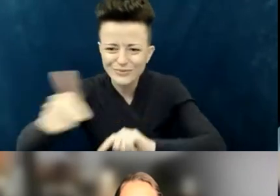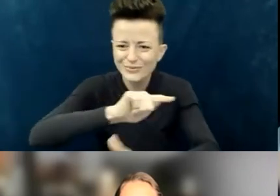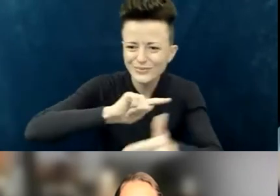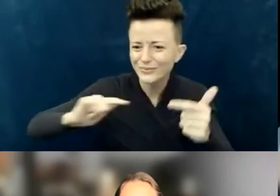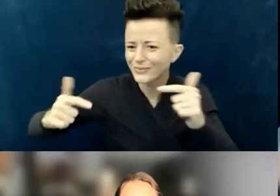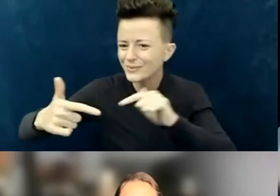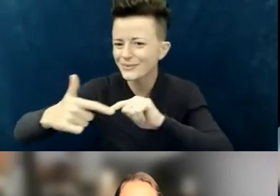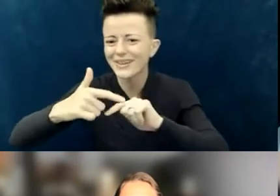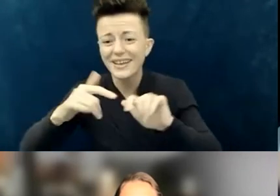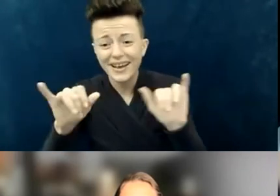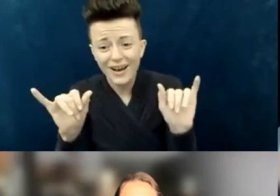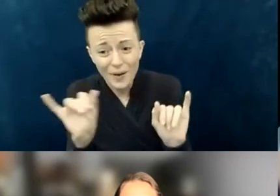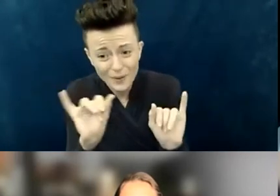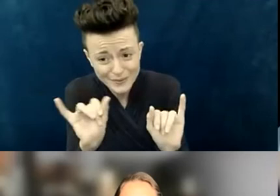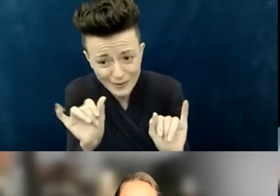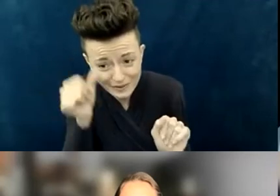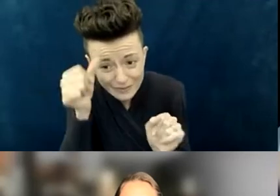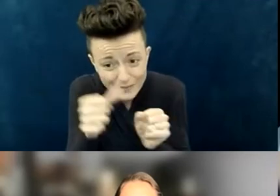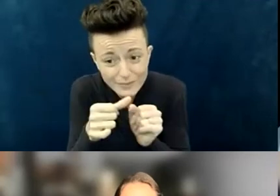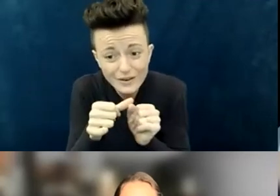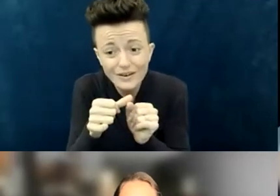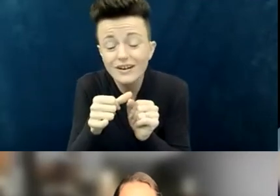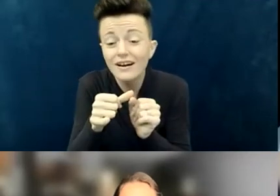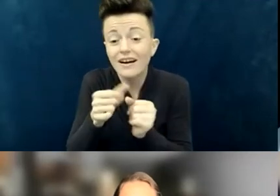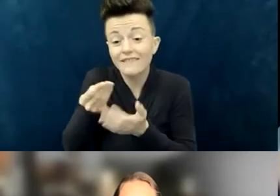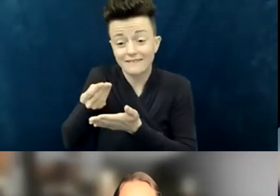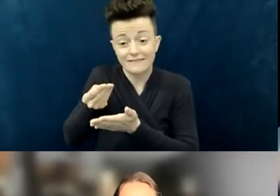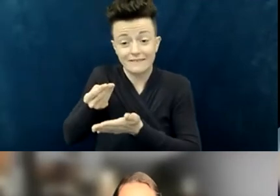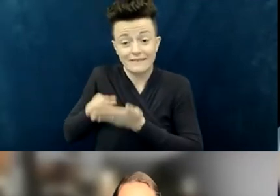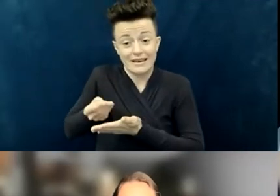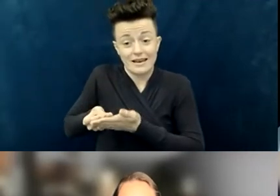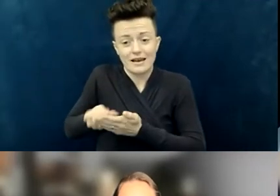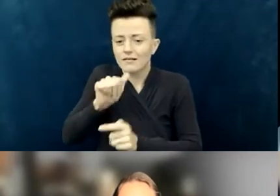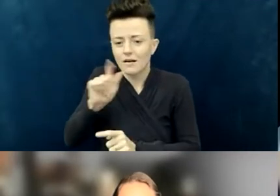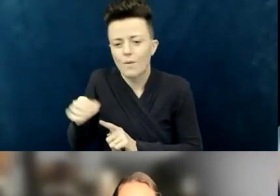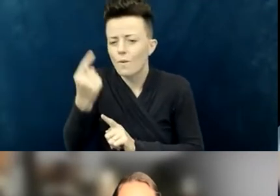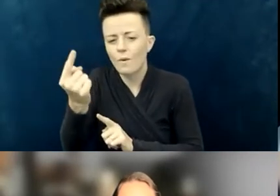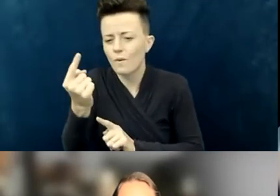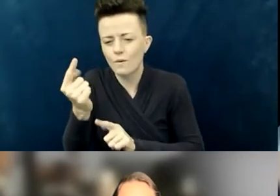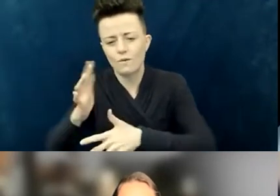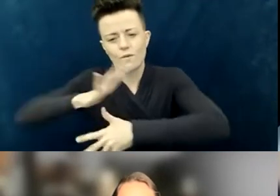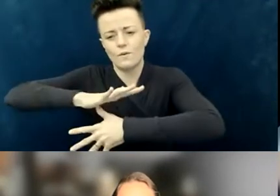a reminder that some things are not about the money, that attitudes of ableism, that being a place that sees